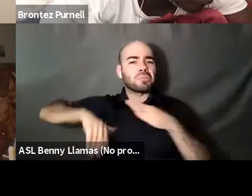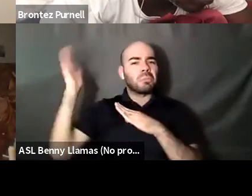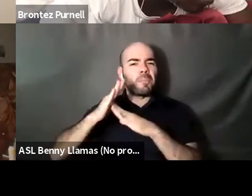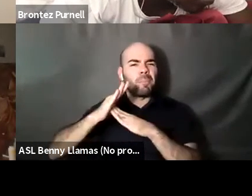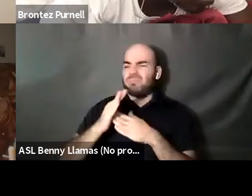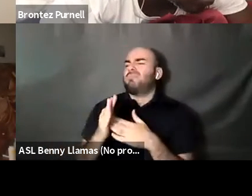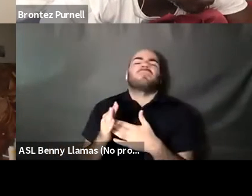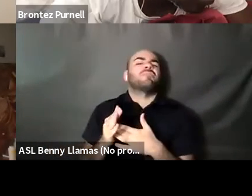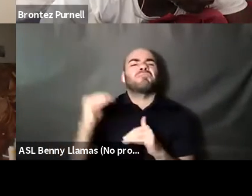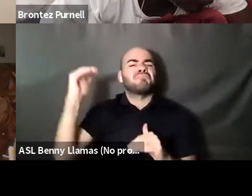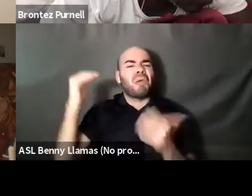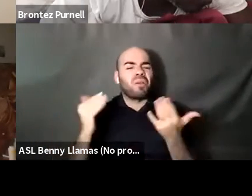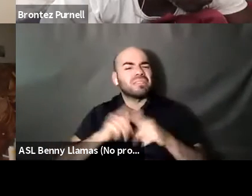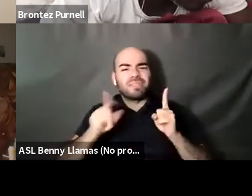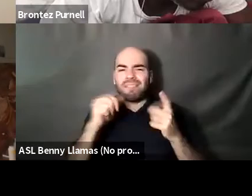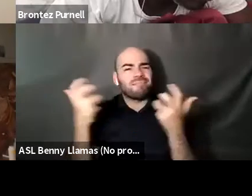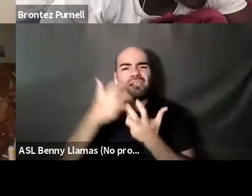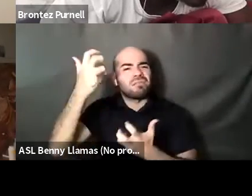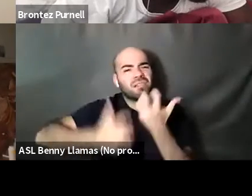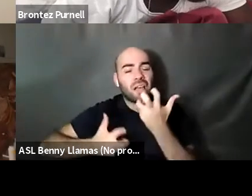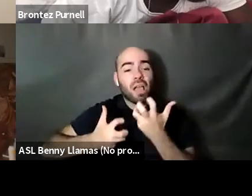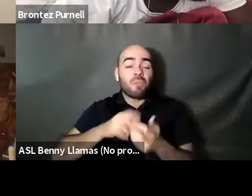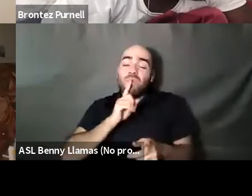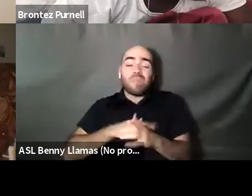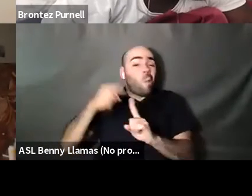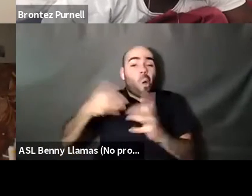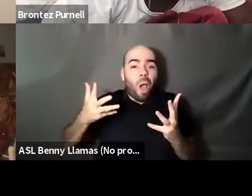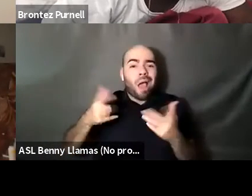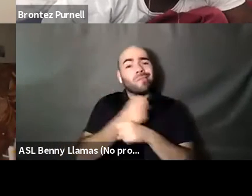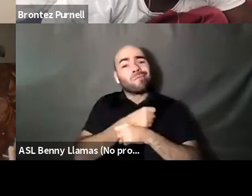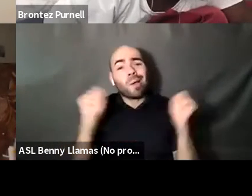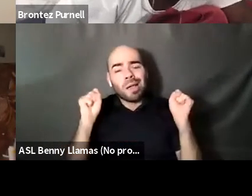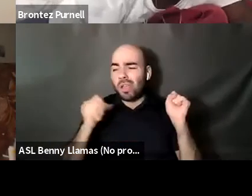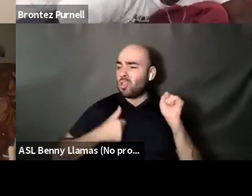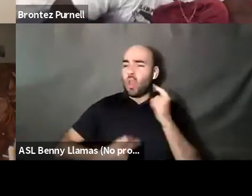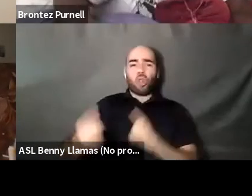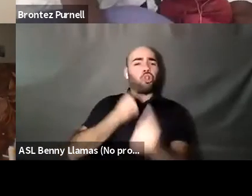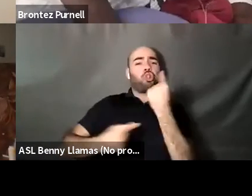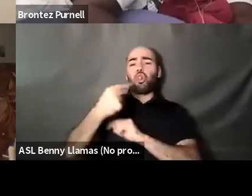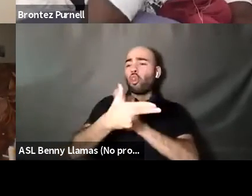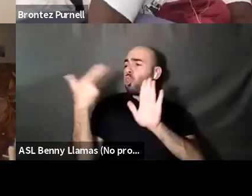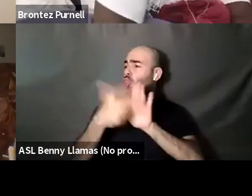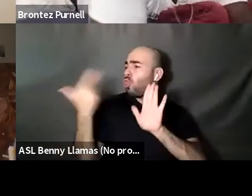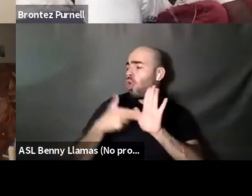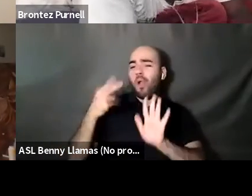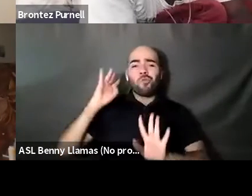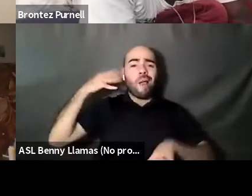Kokumo: Drain it all sorted out. And on top of it is freedom and they didn't call me crazy. Oh, you want to create here, just the medicine and and for free. I'm